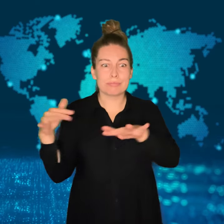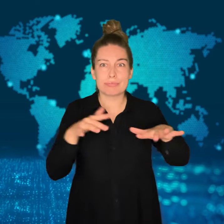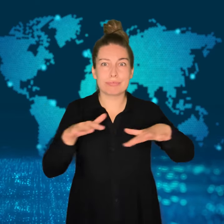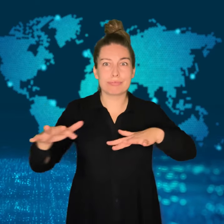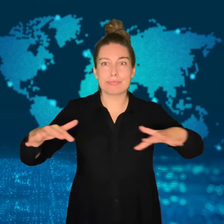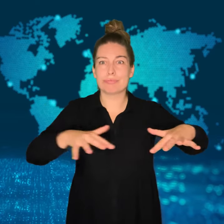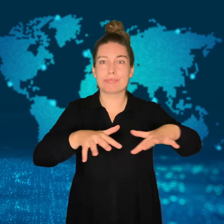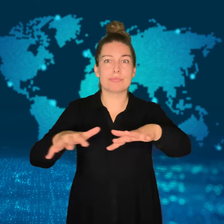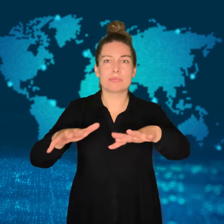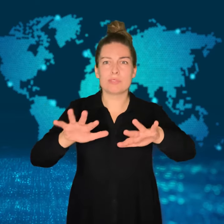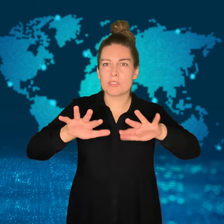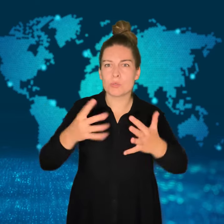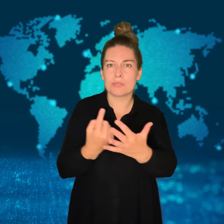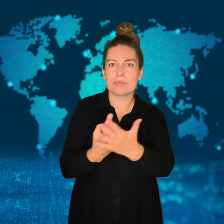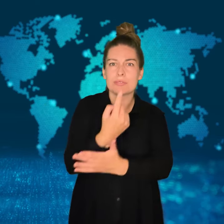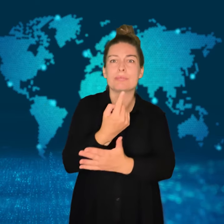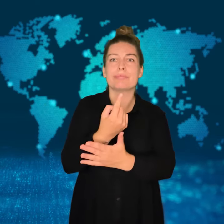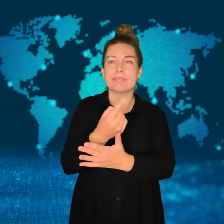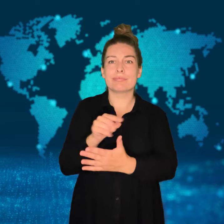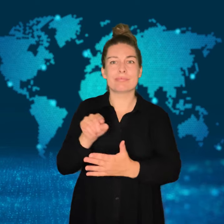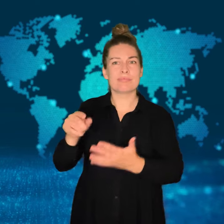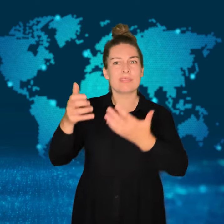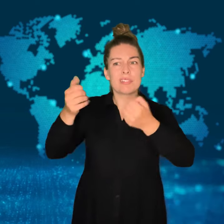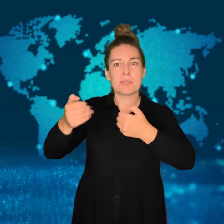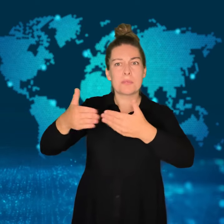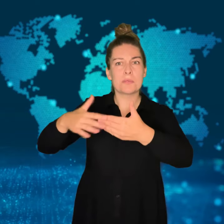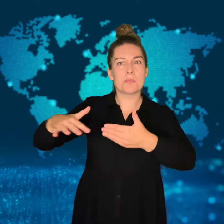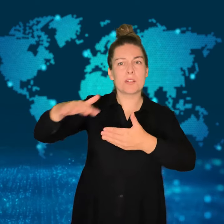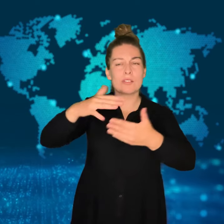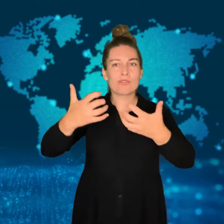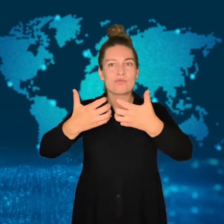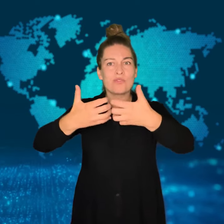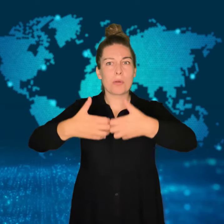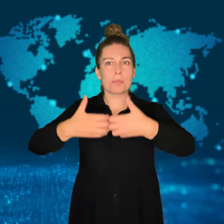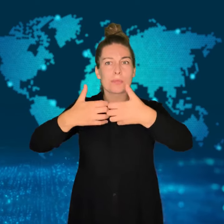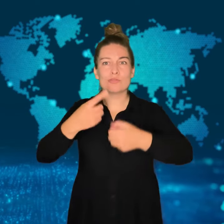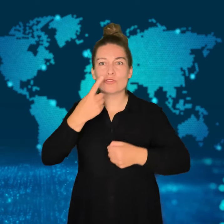The wine was released from two distillery tanks after